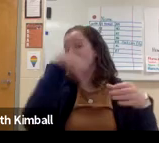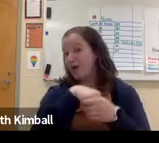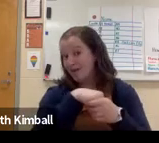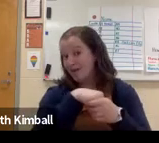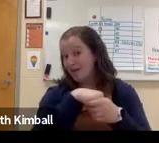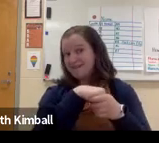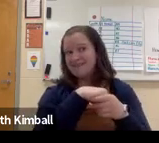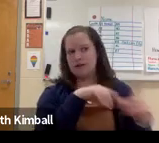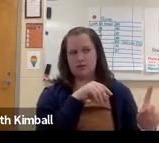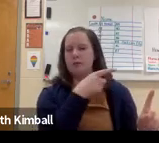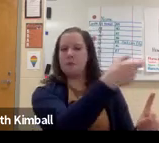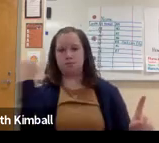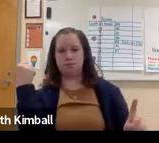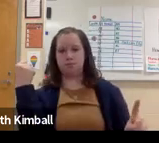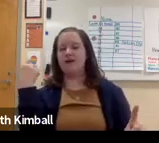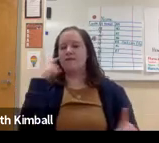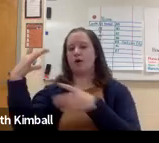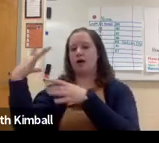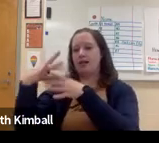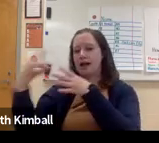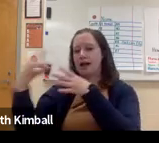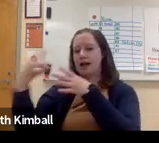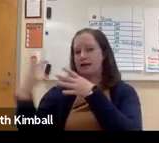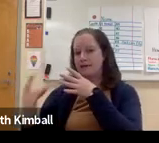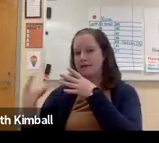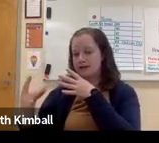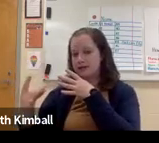and a social studies and English, they